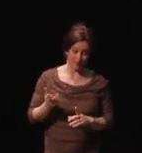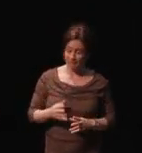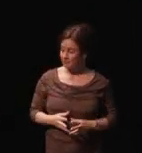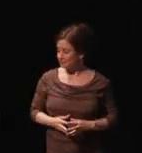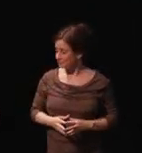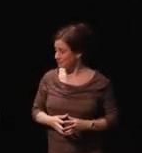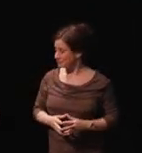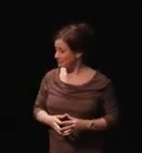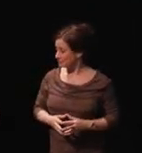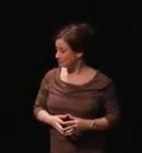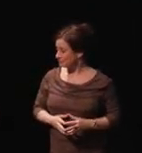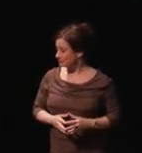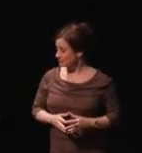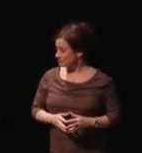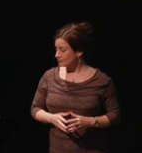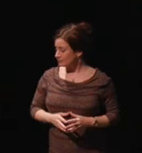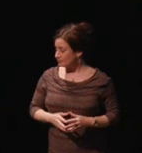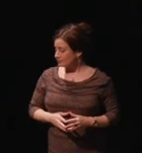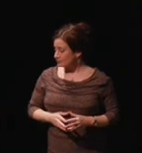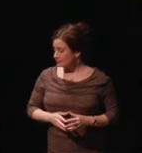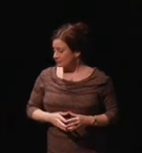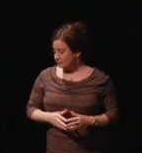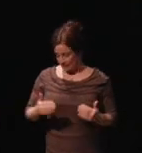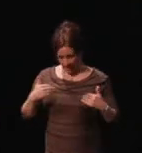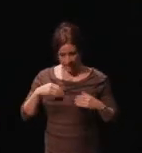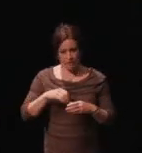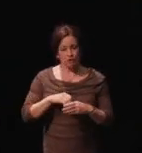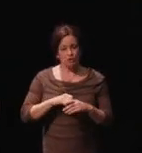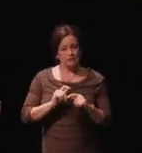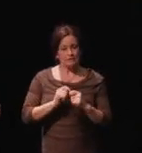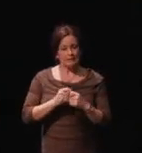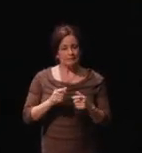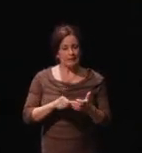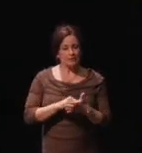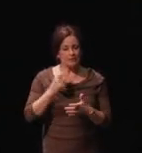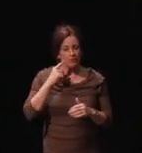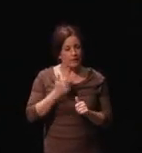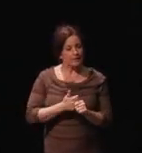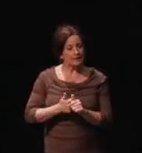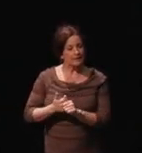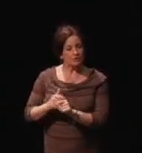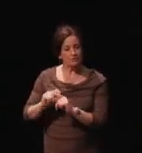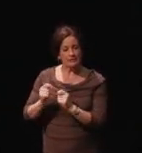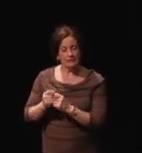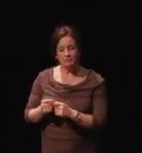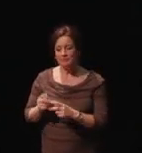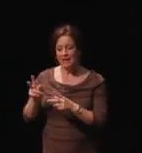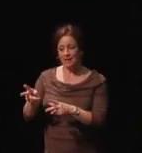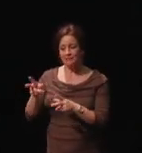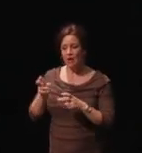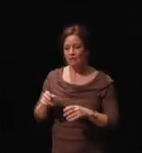So I have internal team pages for each of the teams'. It's often the the same website that I'm